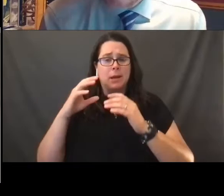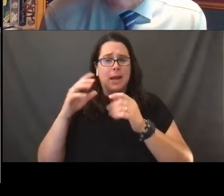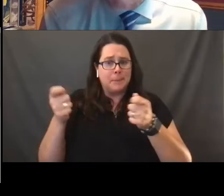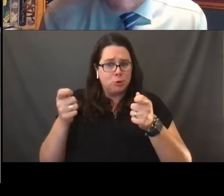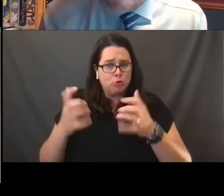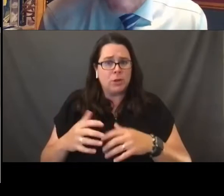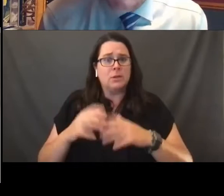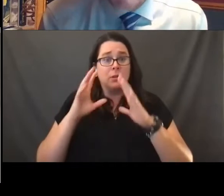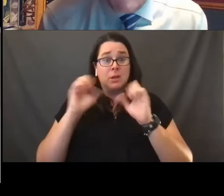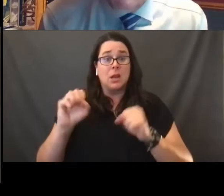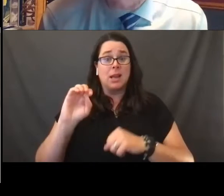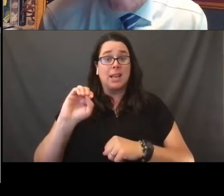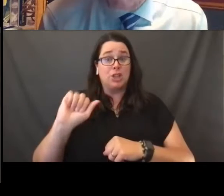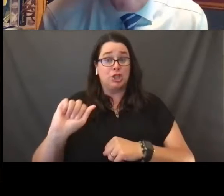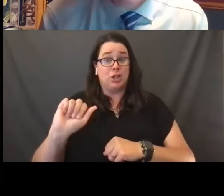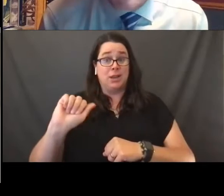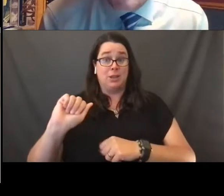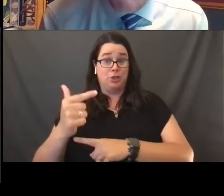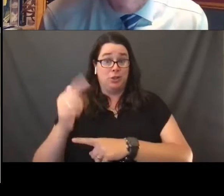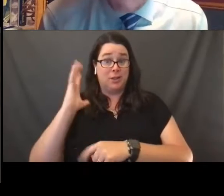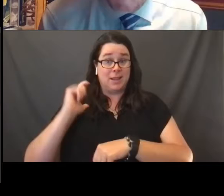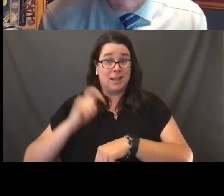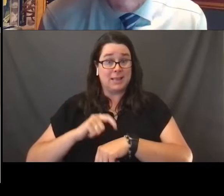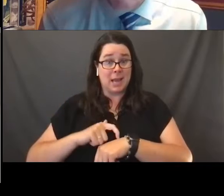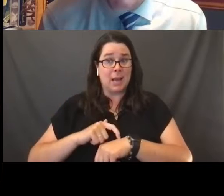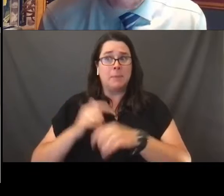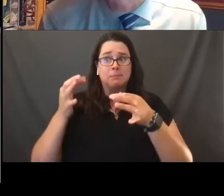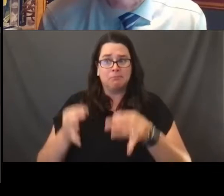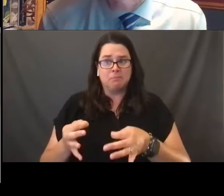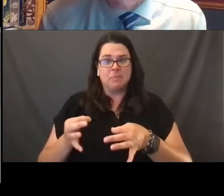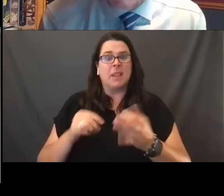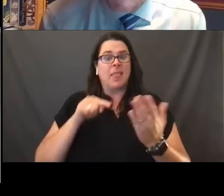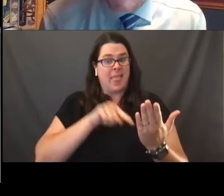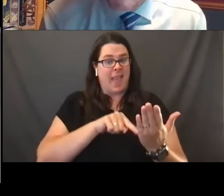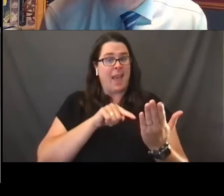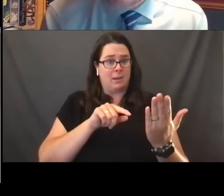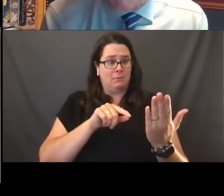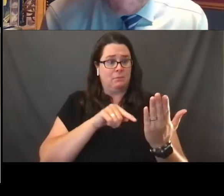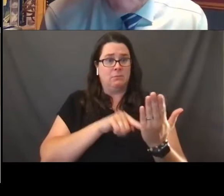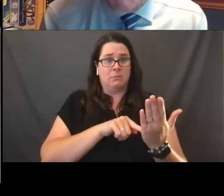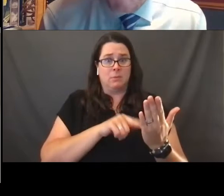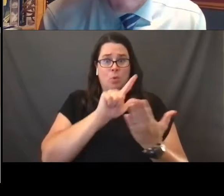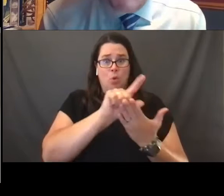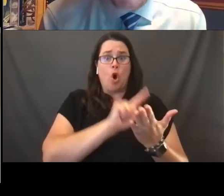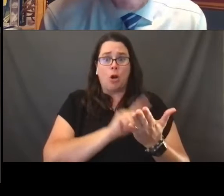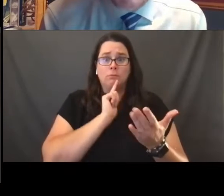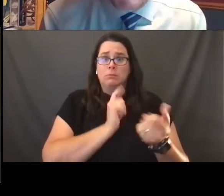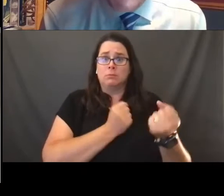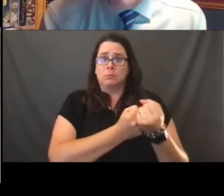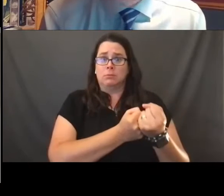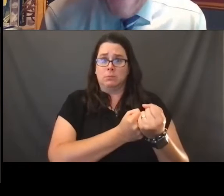the Attorney General at that time had decided that DOMA was indefensible and it directed all of us much with our support and our encouragement